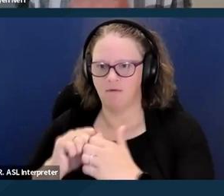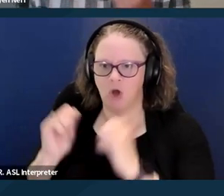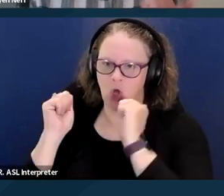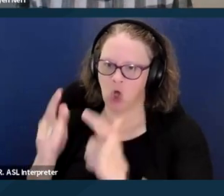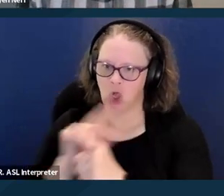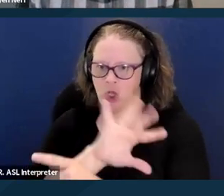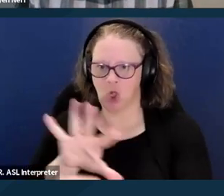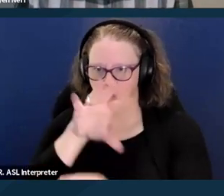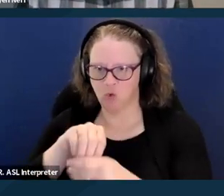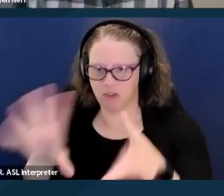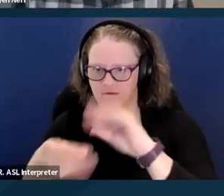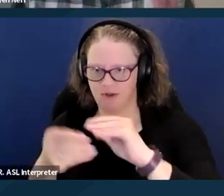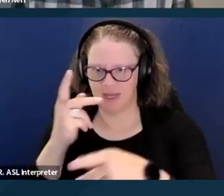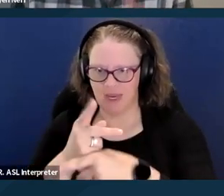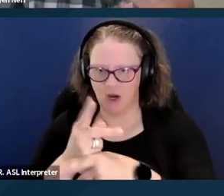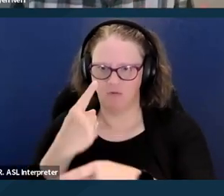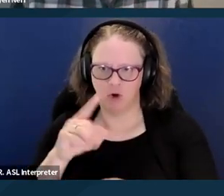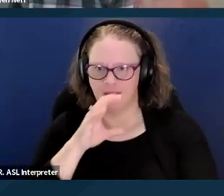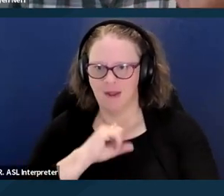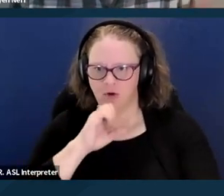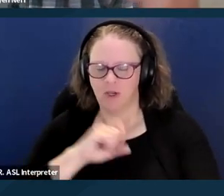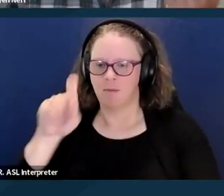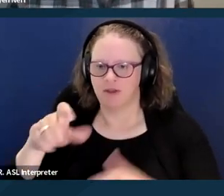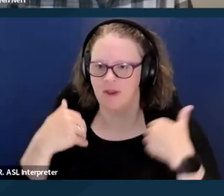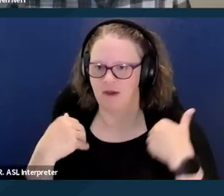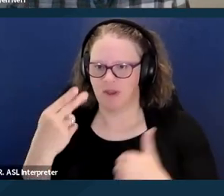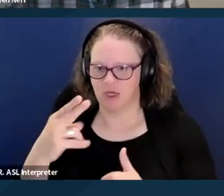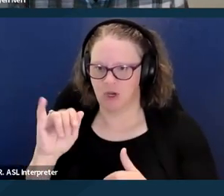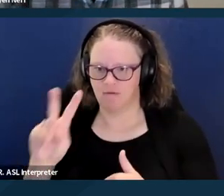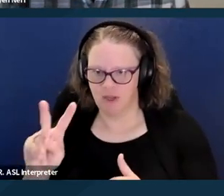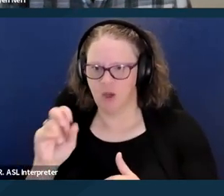You have to have HIV or AIDS with related signs, symptoms, or disabilities.